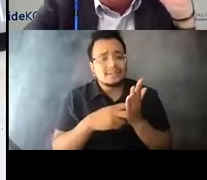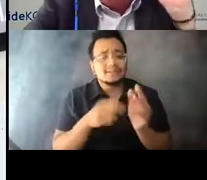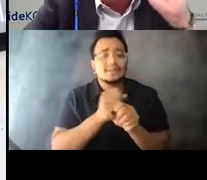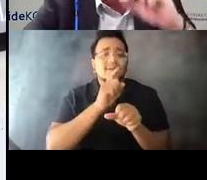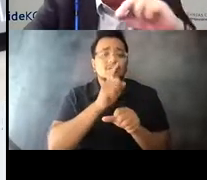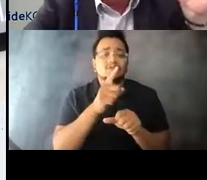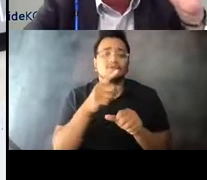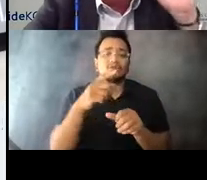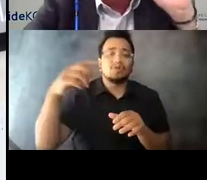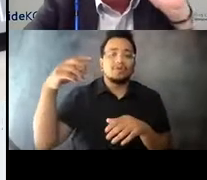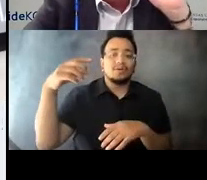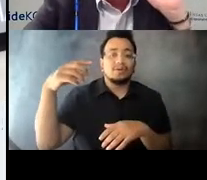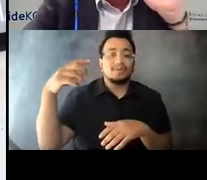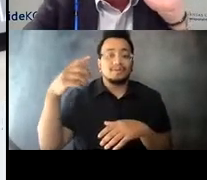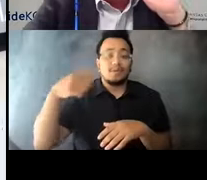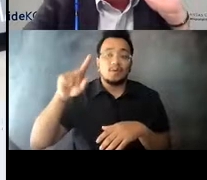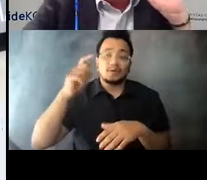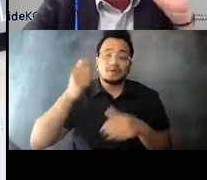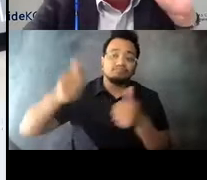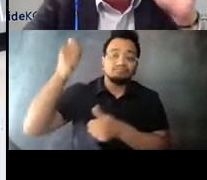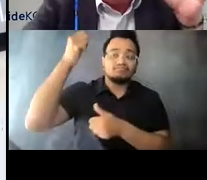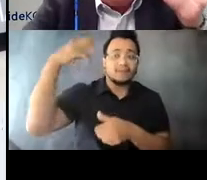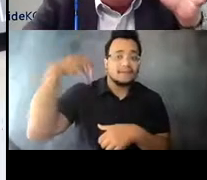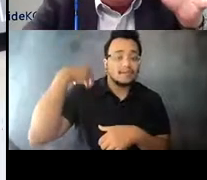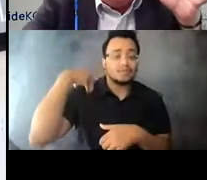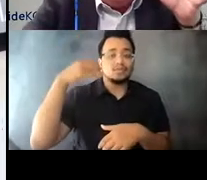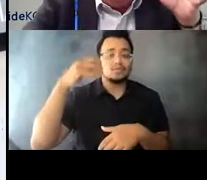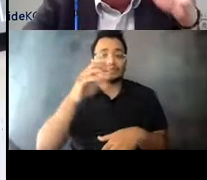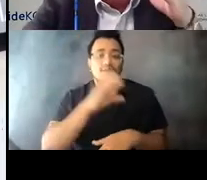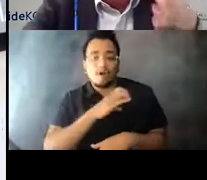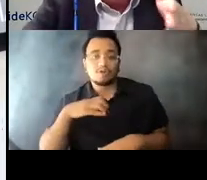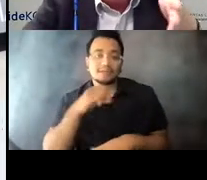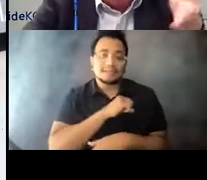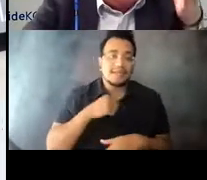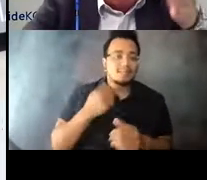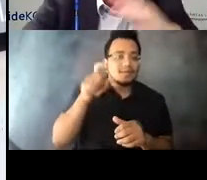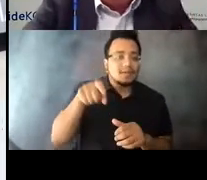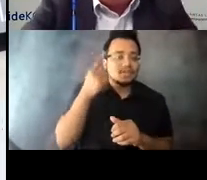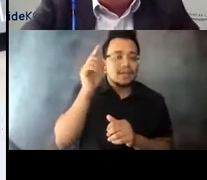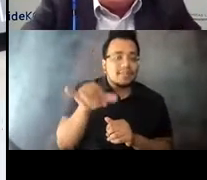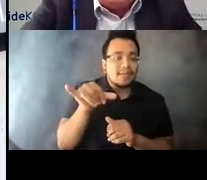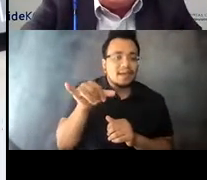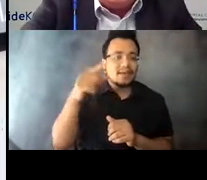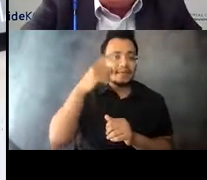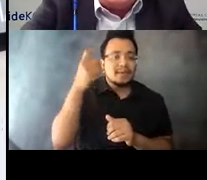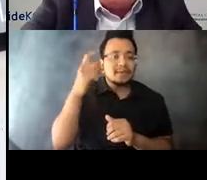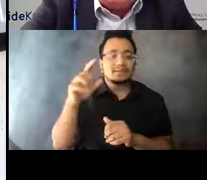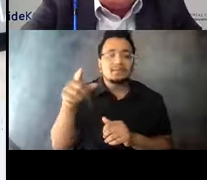15:02:51 They understand that because, you know, $1.50, the gentleman right before me talked about safety.